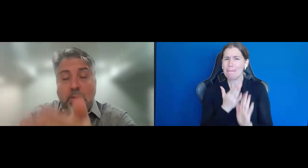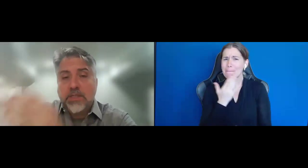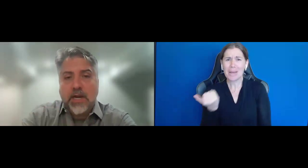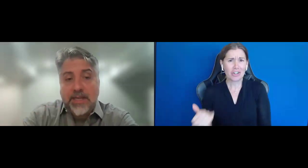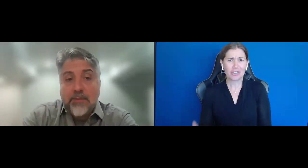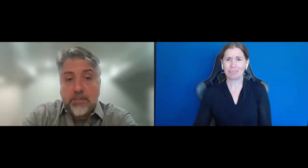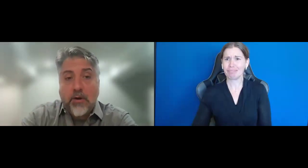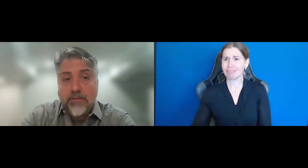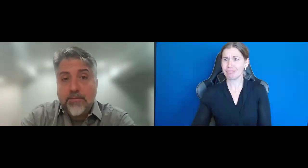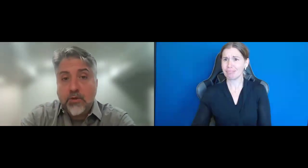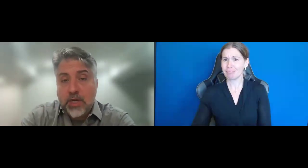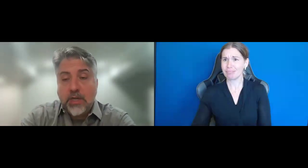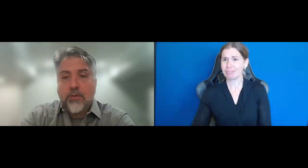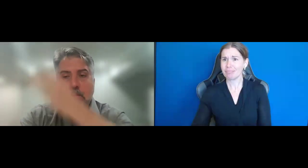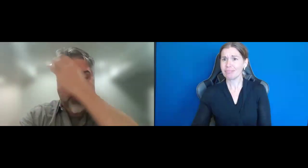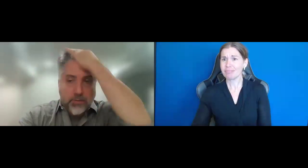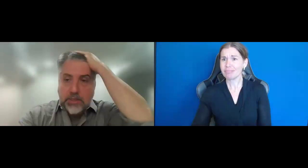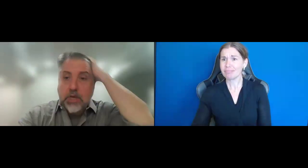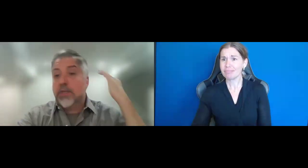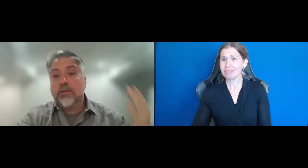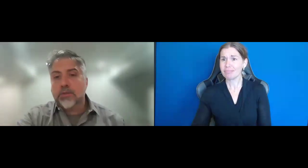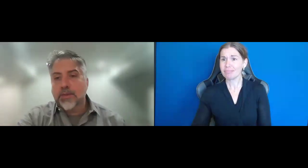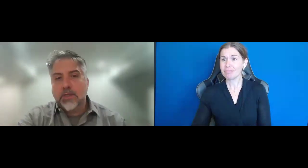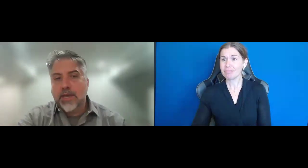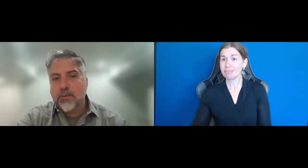One study that I was part of in Virginia, where we worked with young adults with intellectual